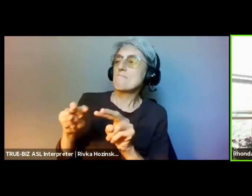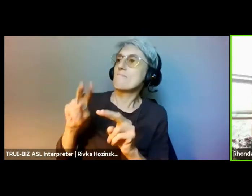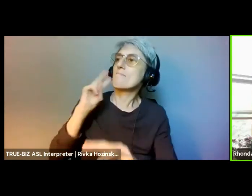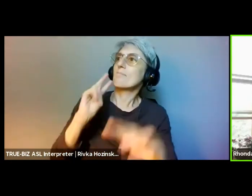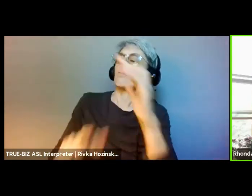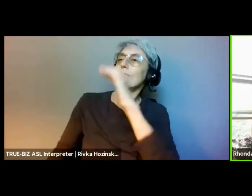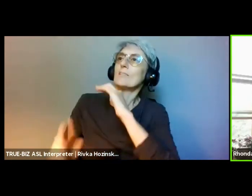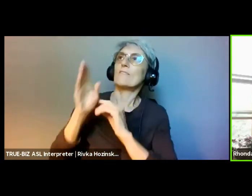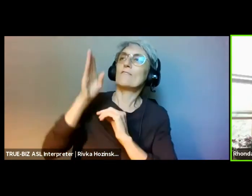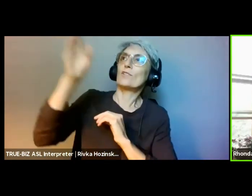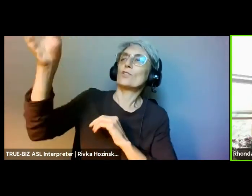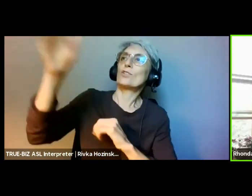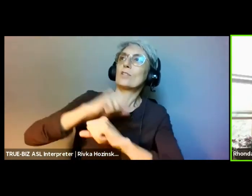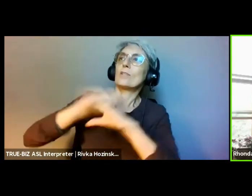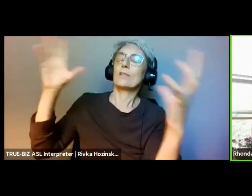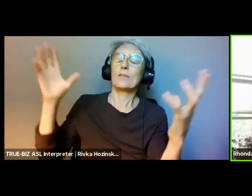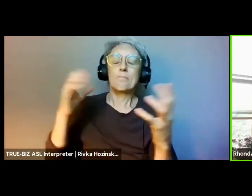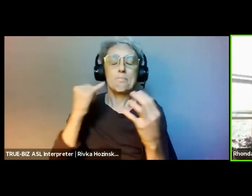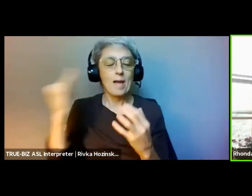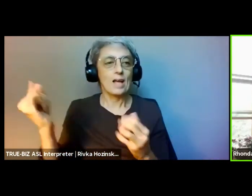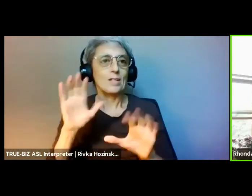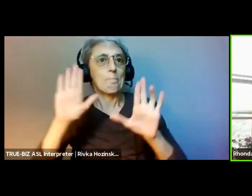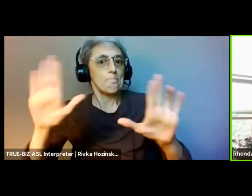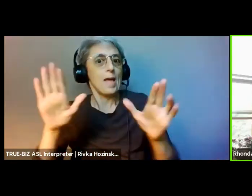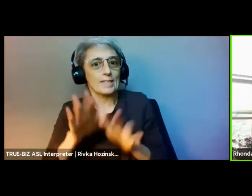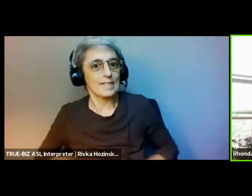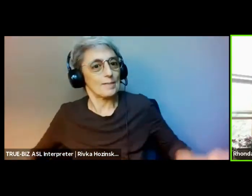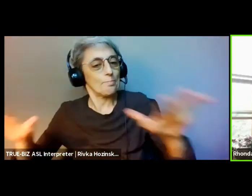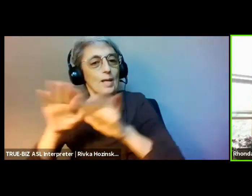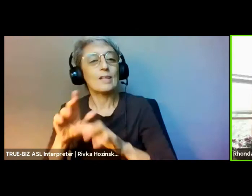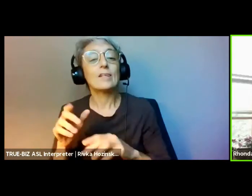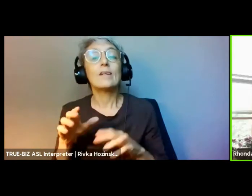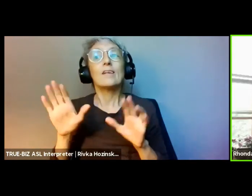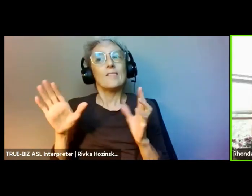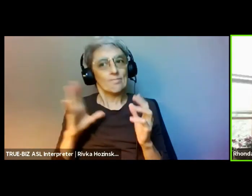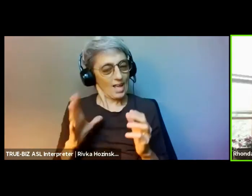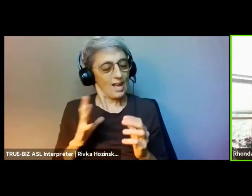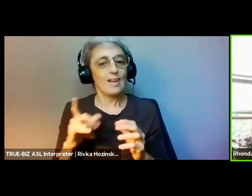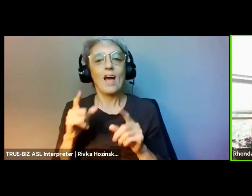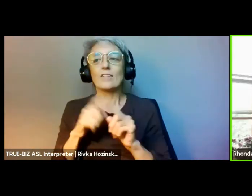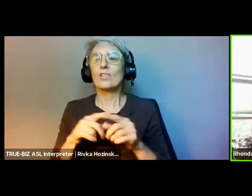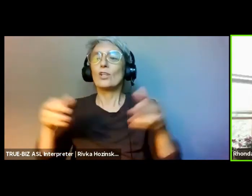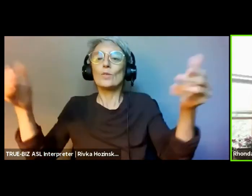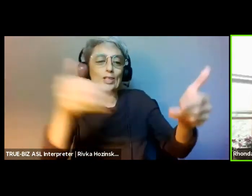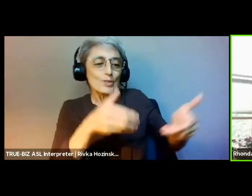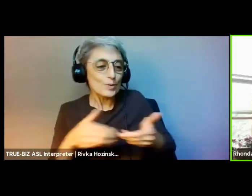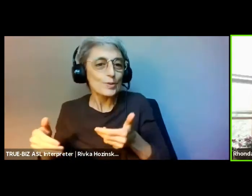Just a note. These reflections, as indicated in the picture on the slide,